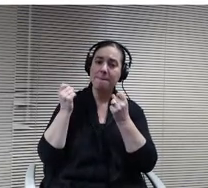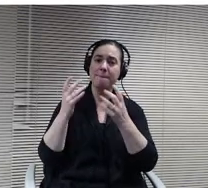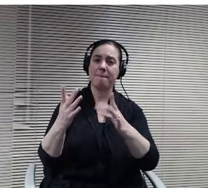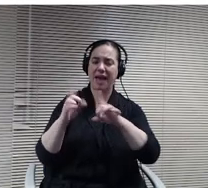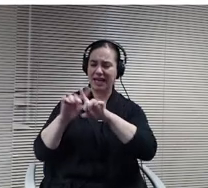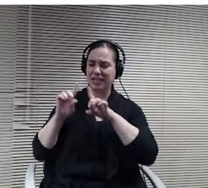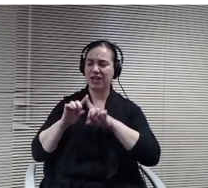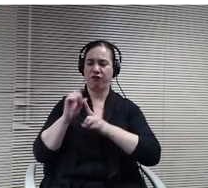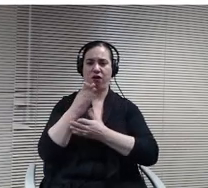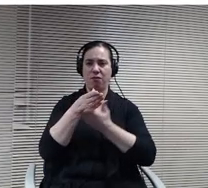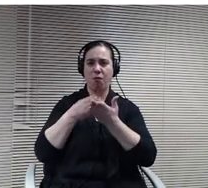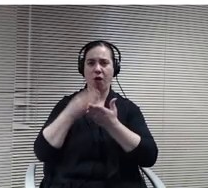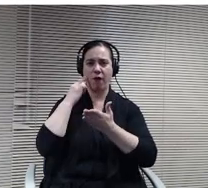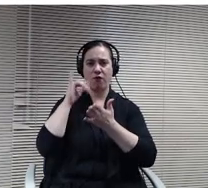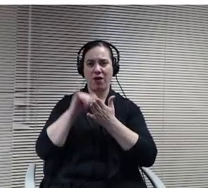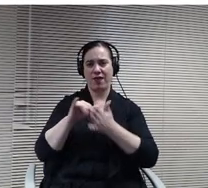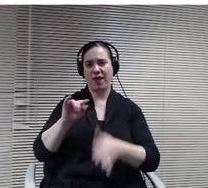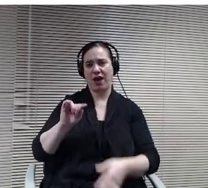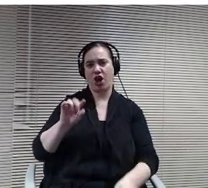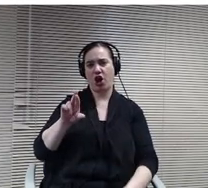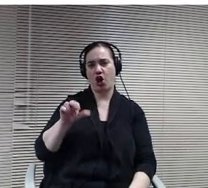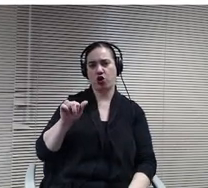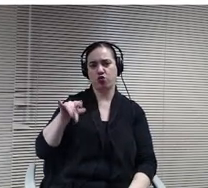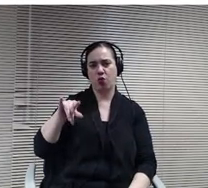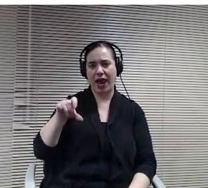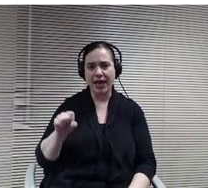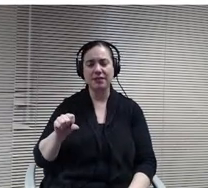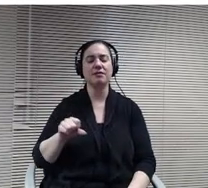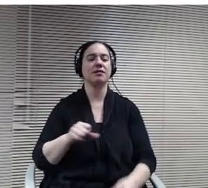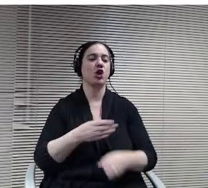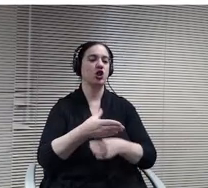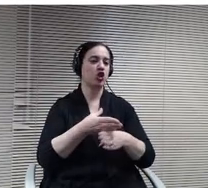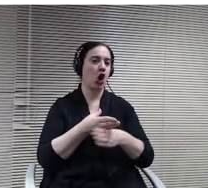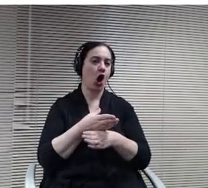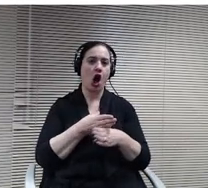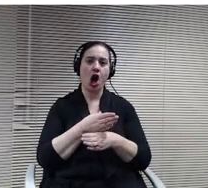physically close to the material for can do something. For example on the patio outside The